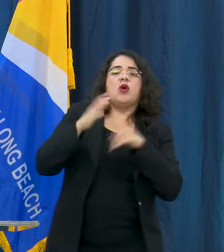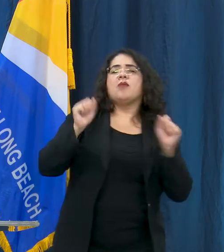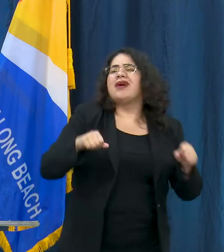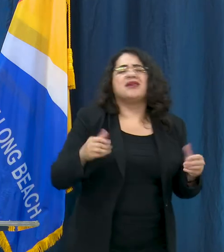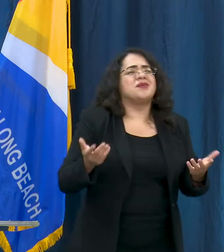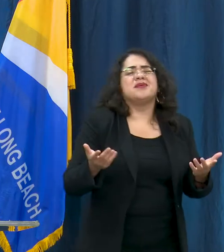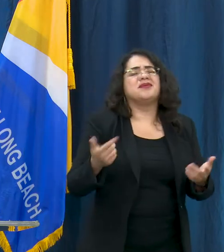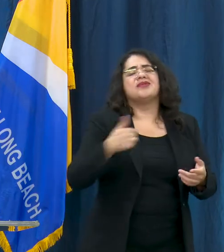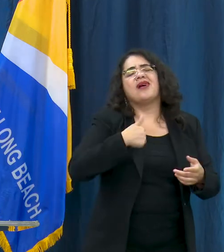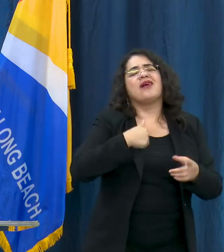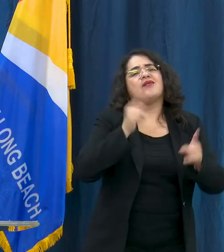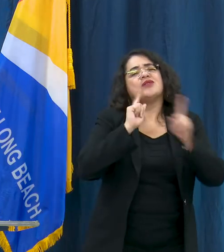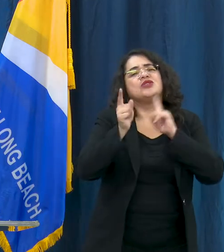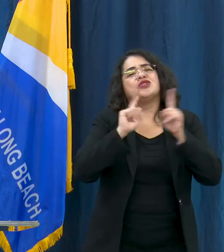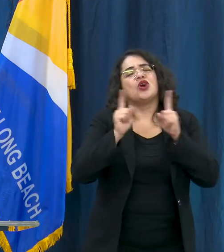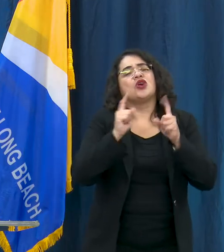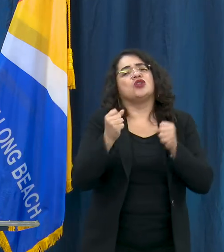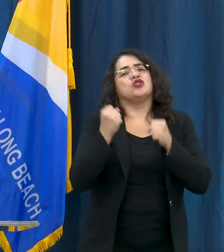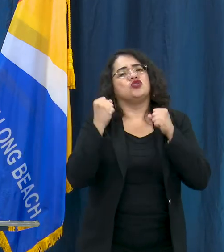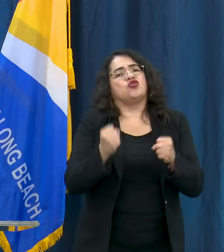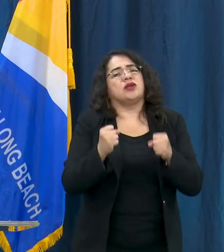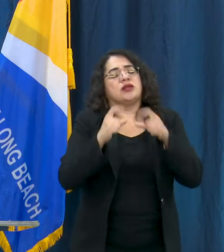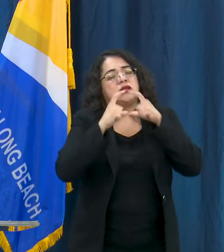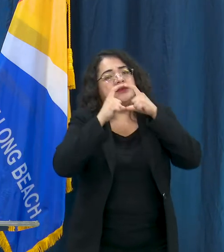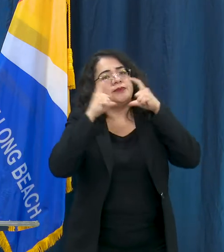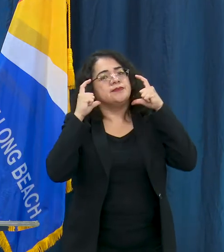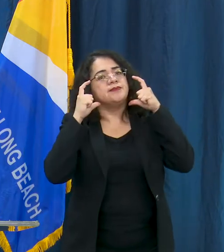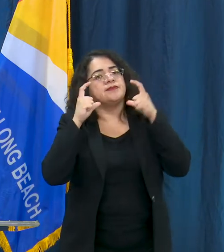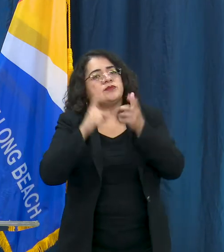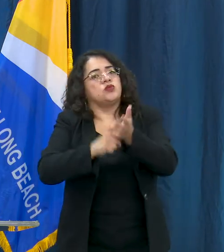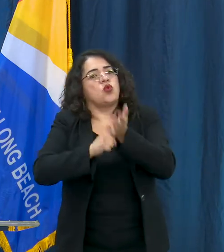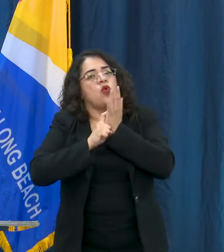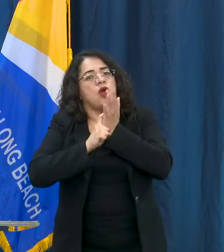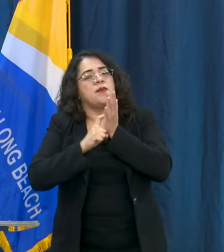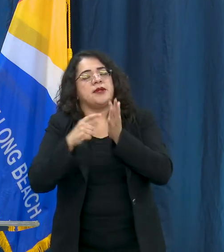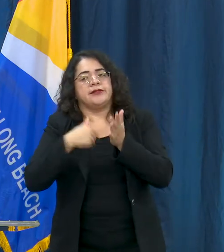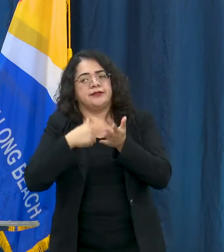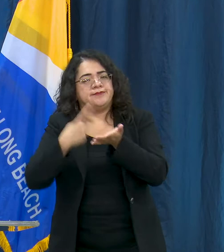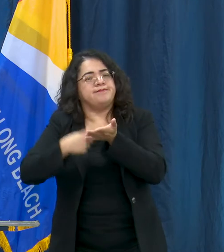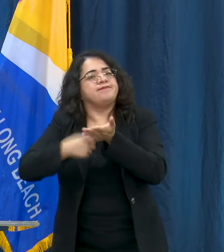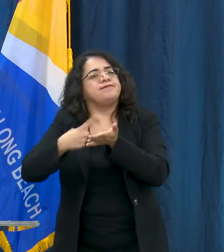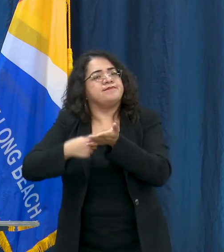about strengthening our mask and face covering requirements as more